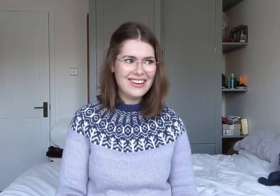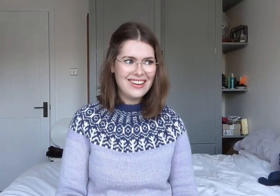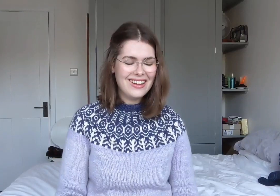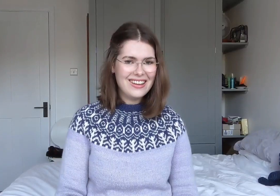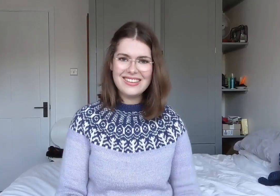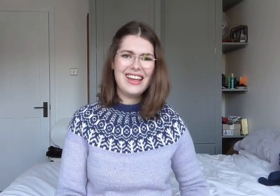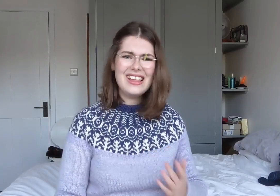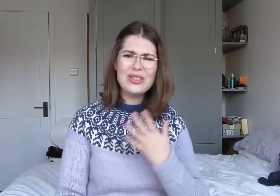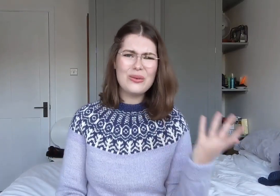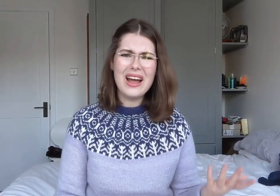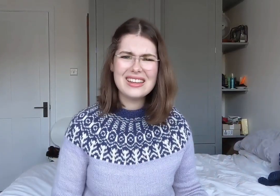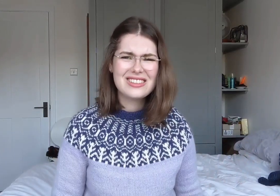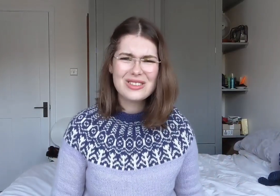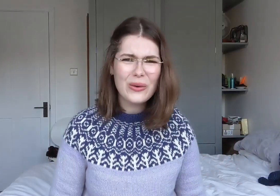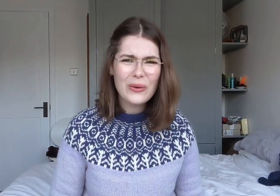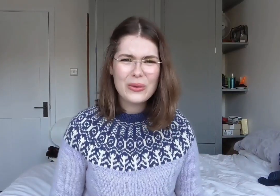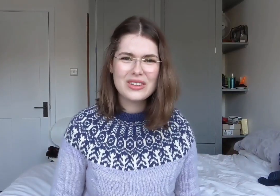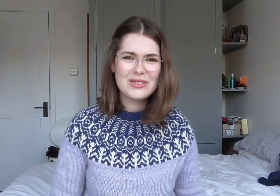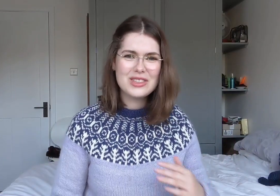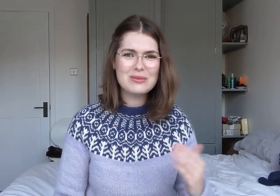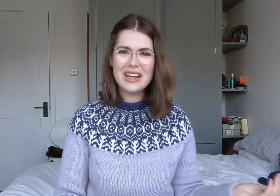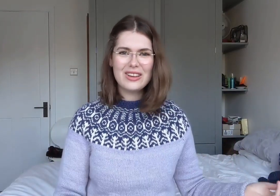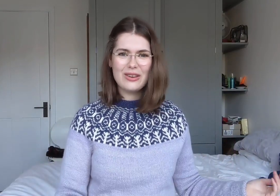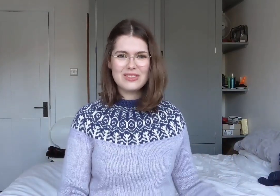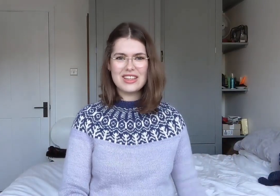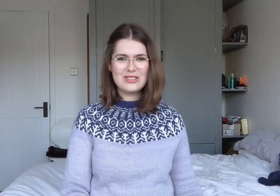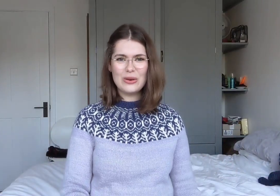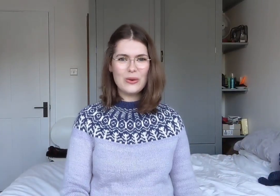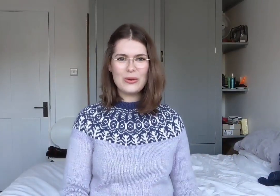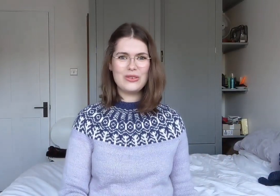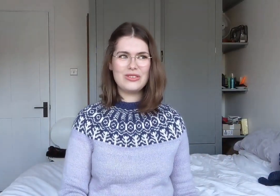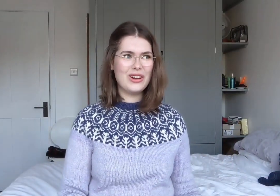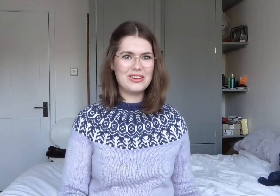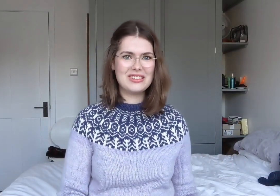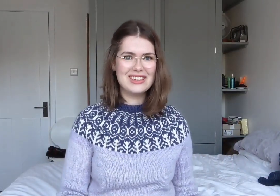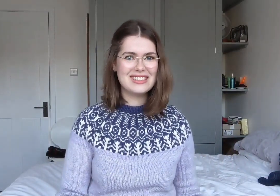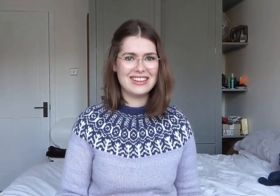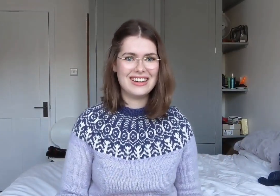Either way, it's awkward. You've just made the conversation awkward for no reason.